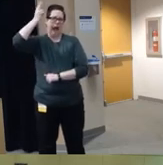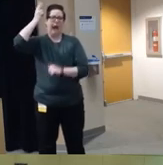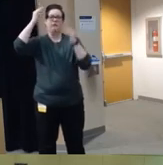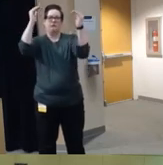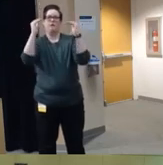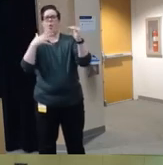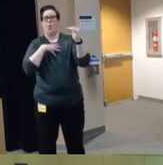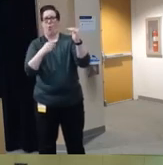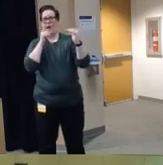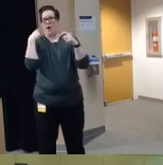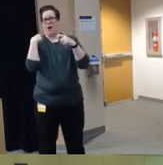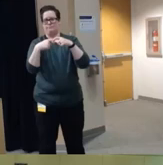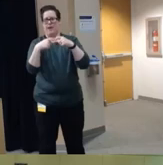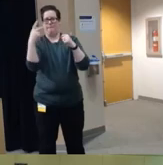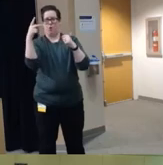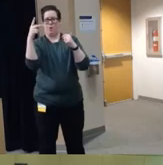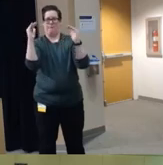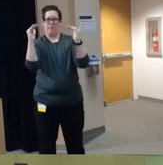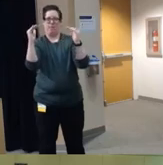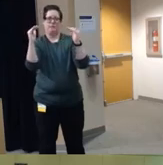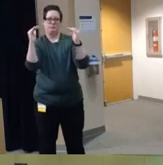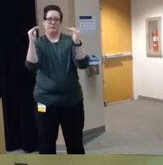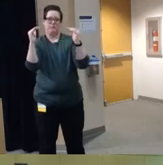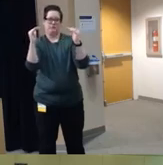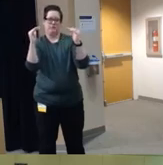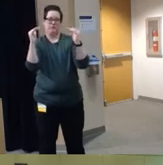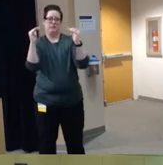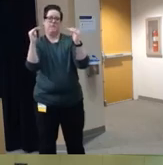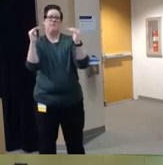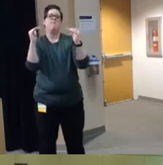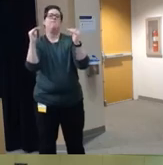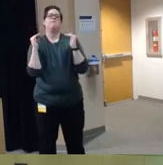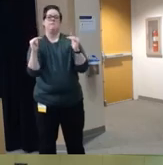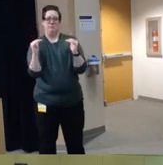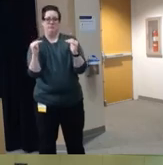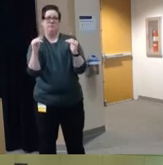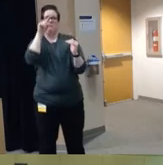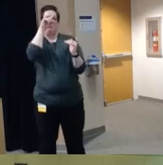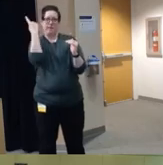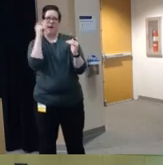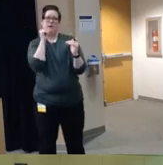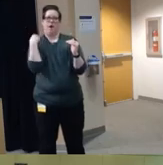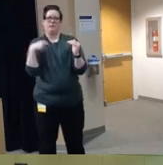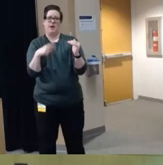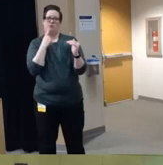non-hispanic um youth on the kind of purple line there and then black non-hispanic youth in the red